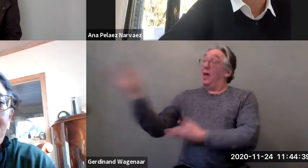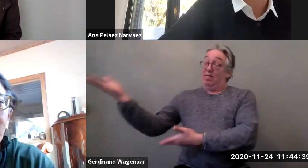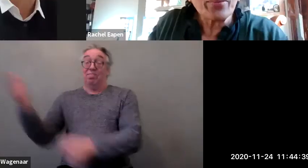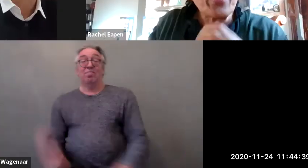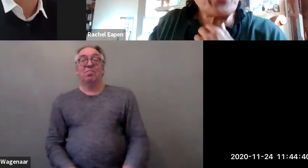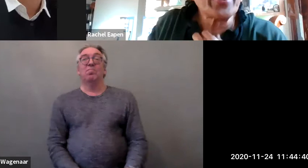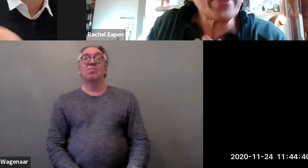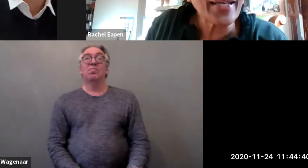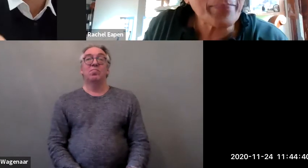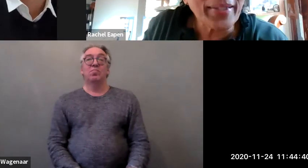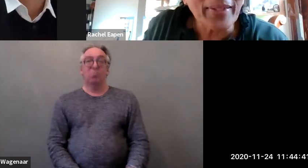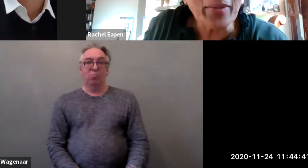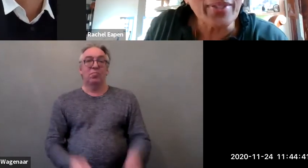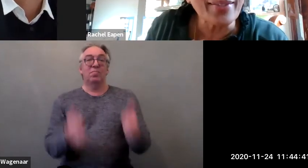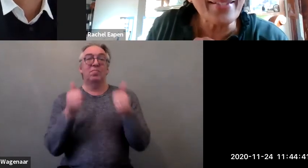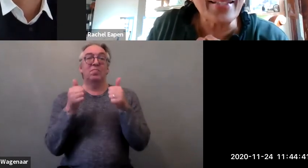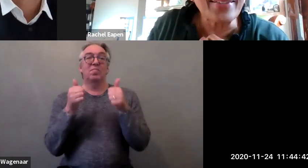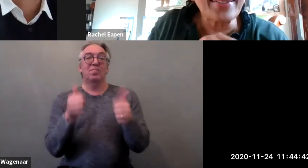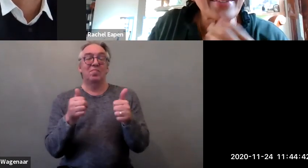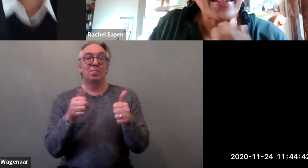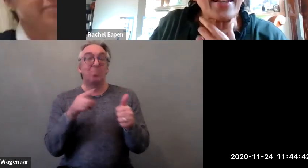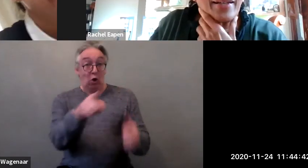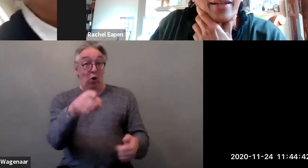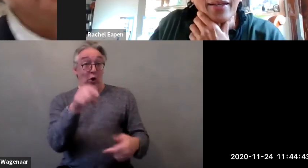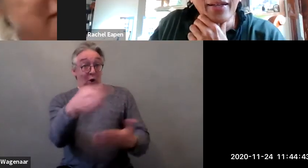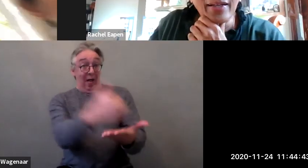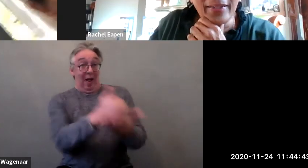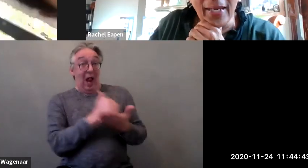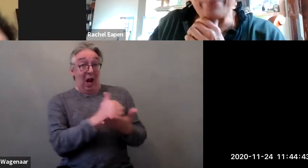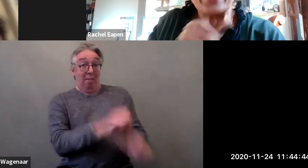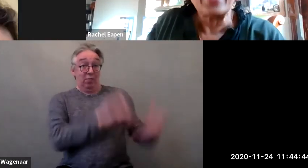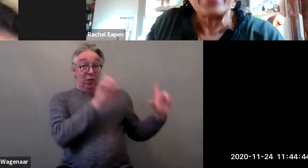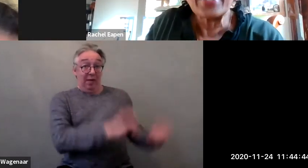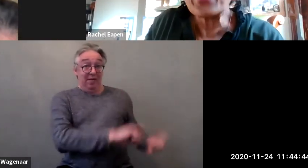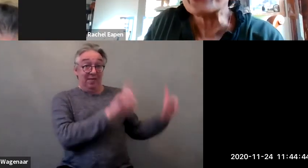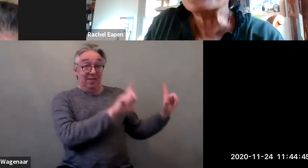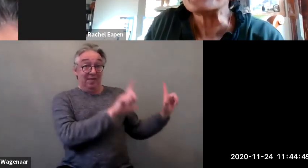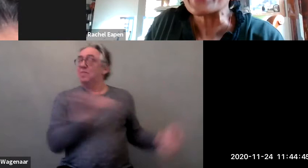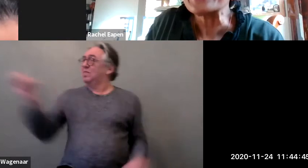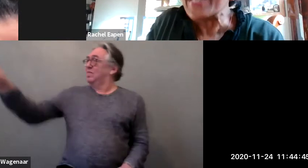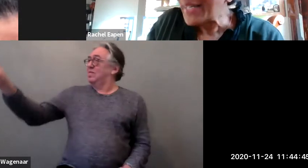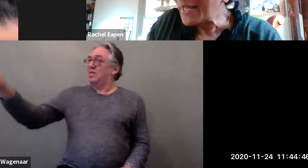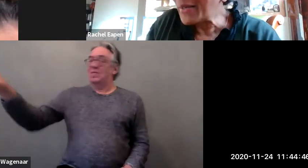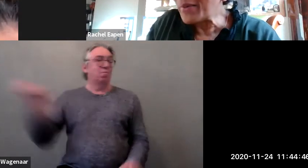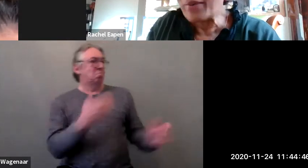You’ll be helping me with the slides Yes. RACHEL: Thank you for that.